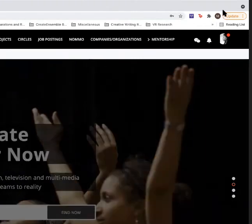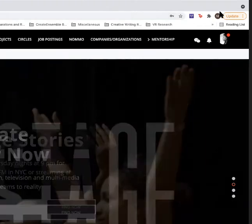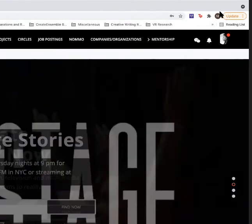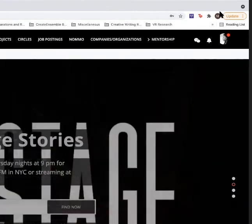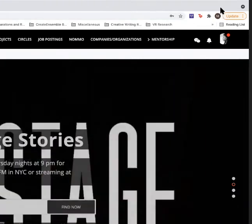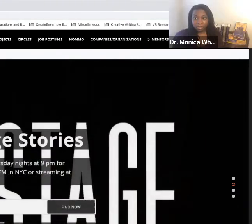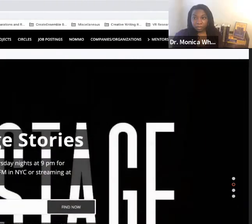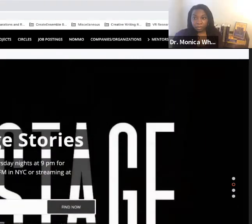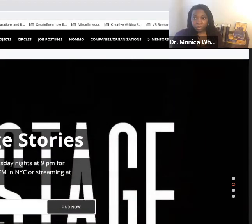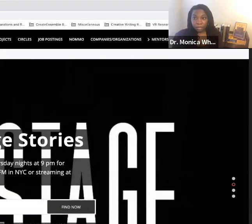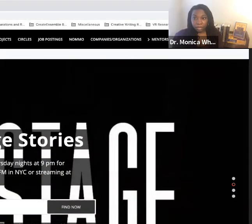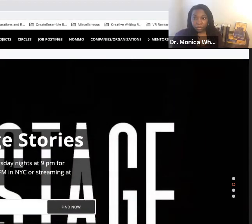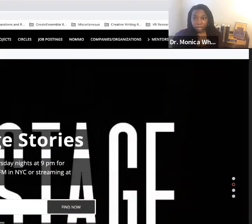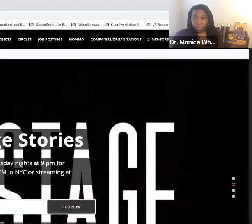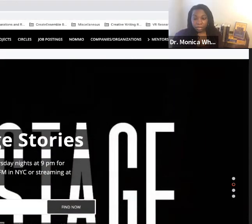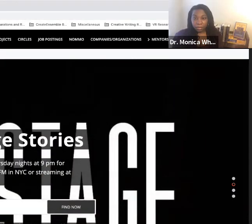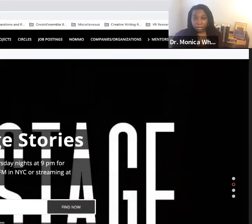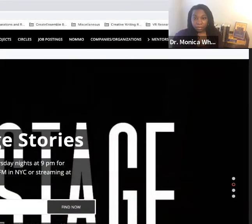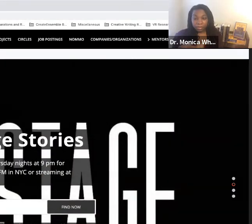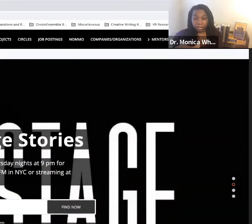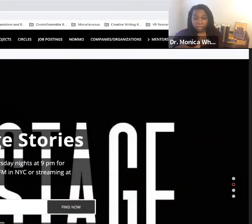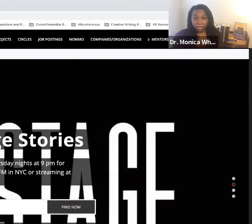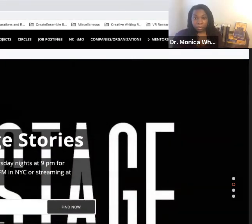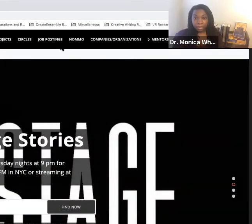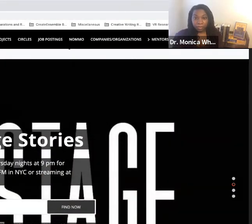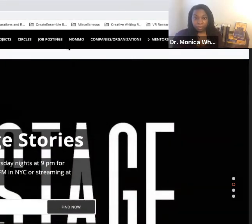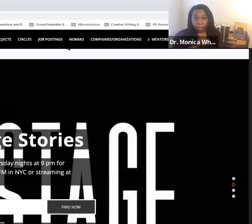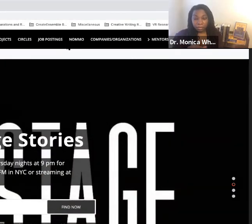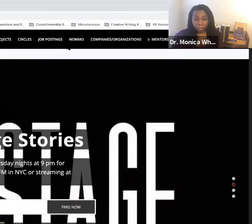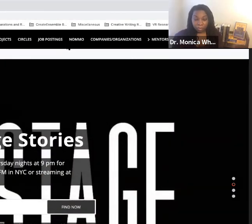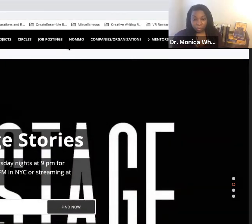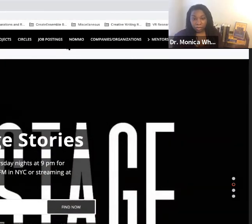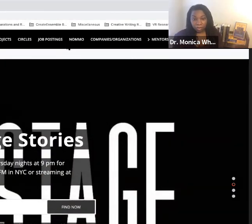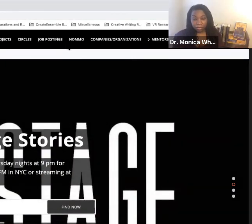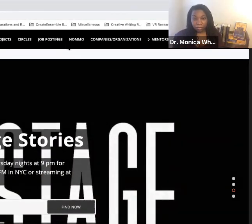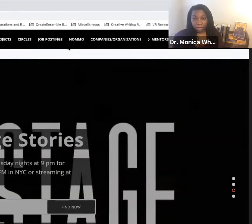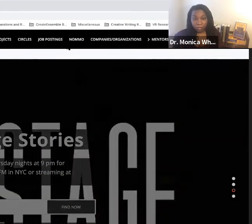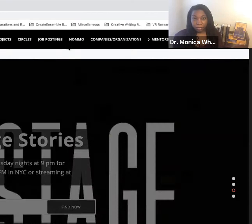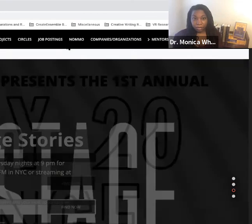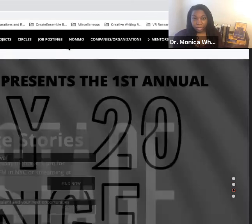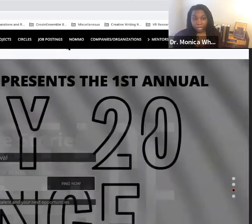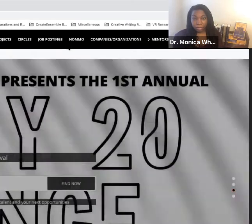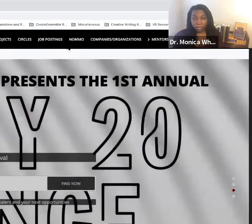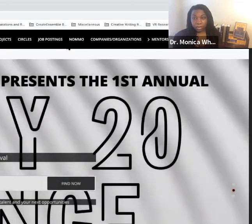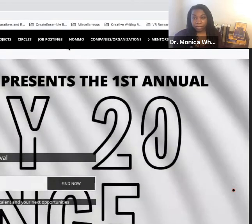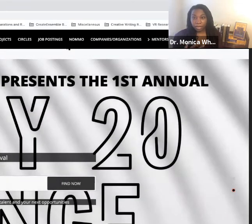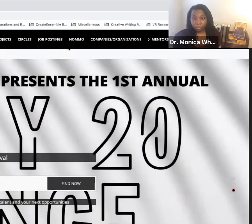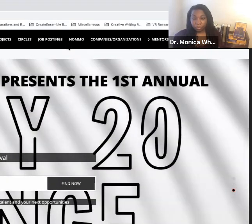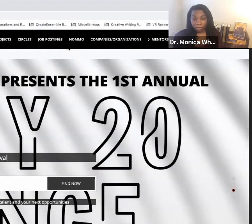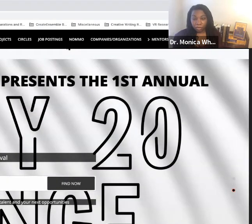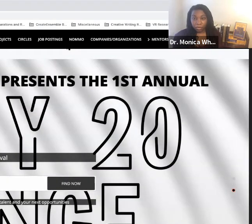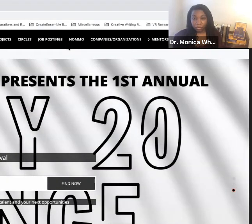So again, Create Ensemble is this digital platform that we put together to invite folks